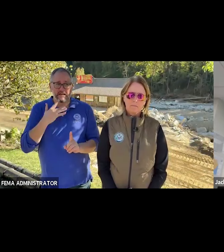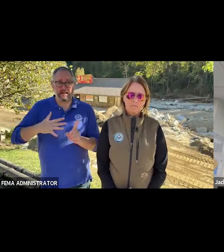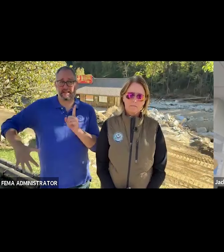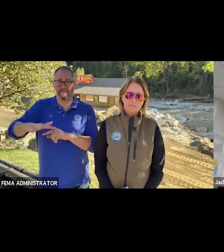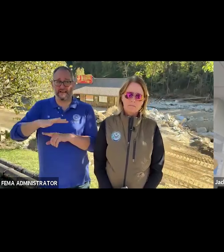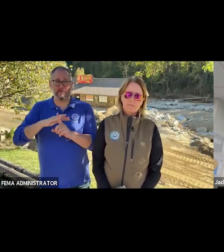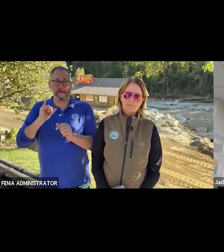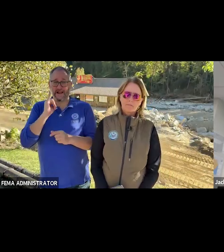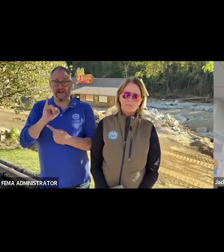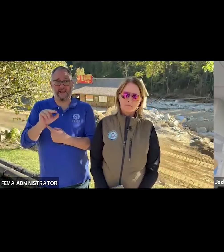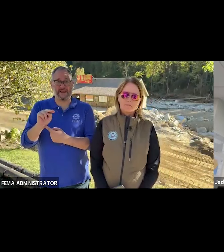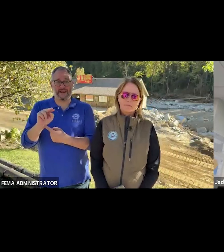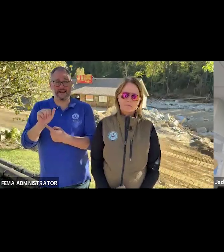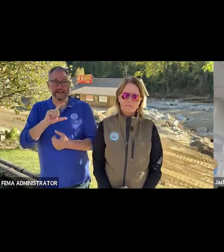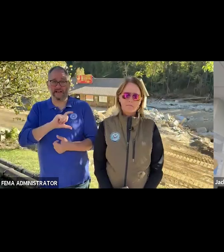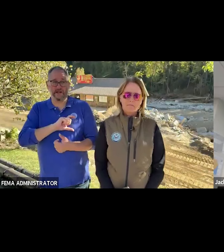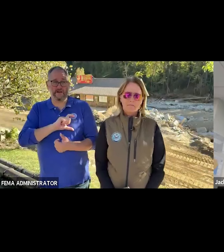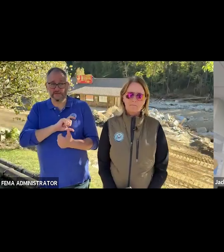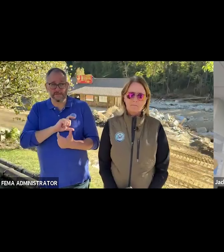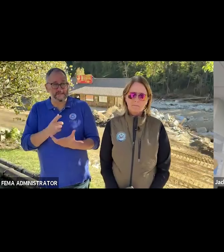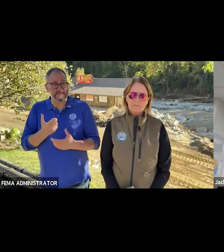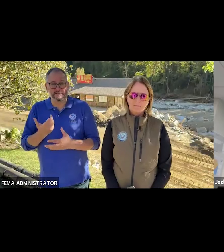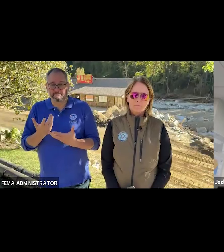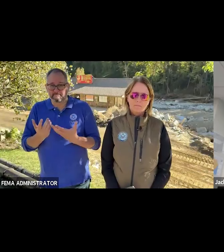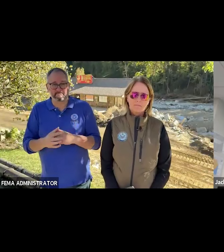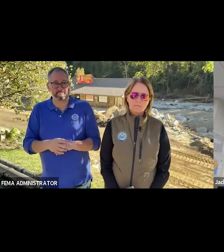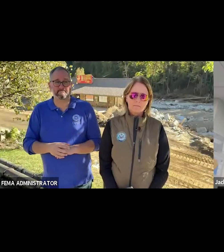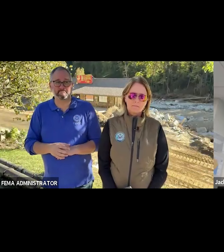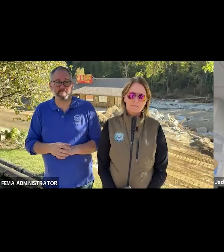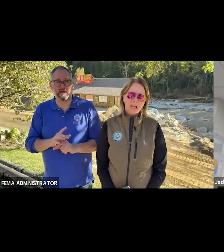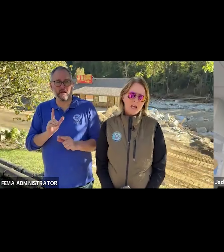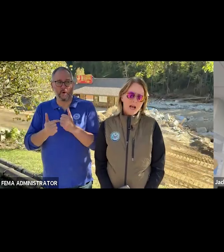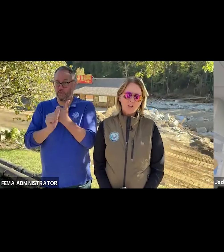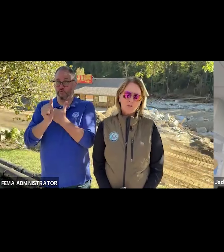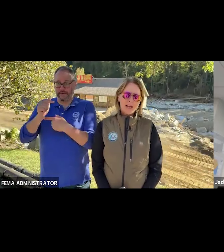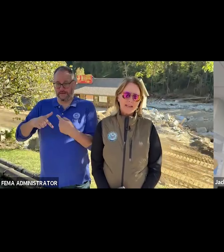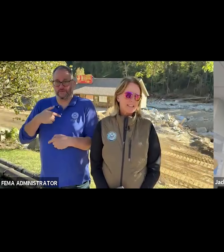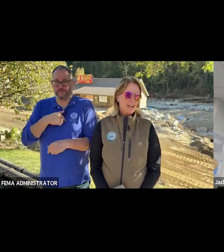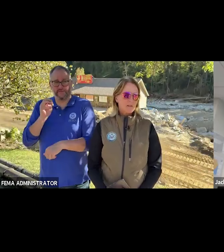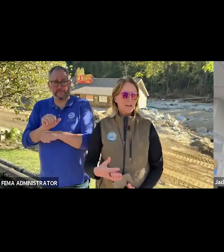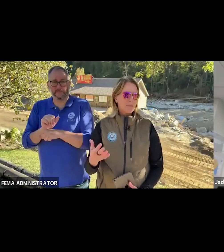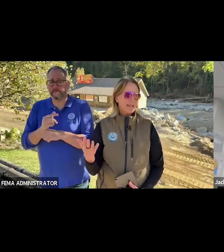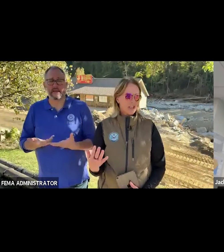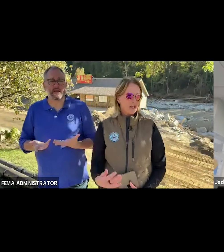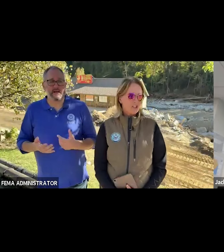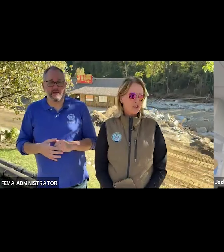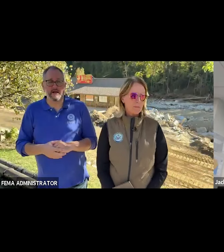law enforcement bulletins about, you know, threats to FEMA workers? Luke, what I can tell you, as I've been here and Chimney